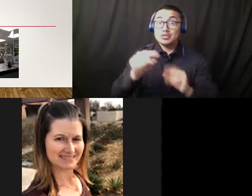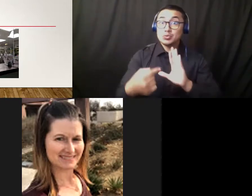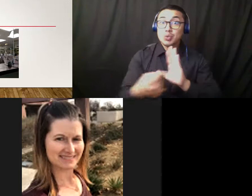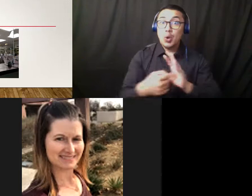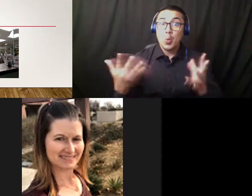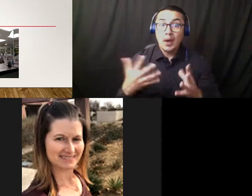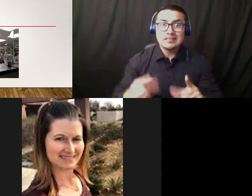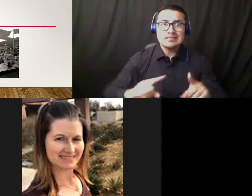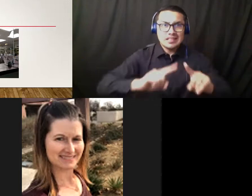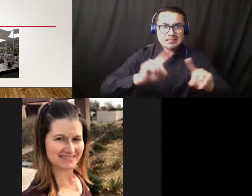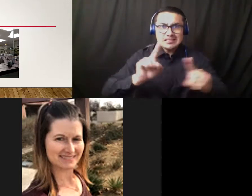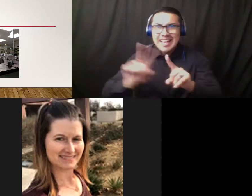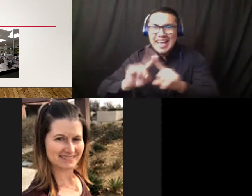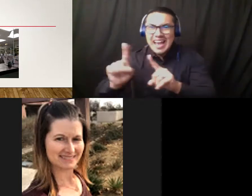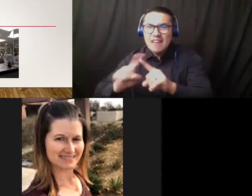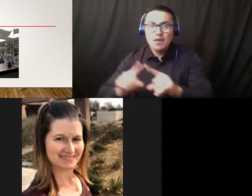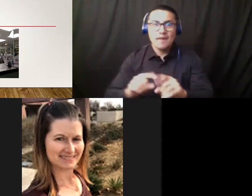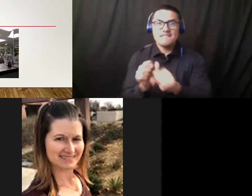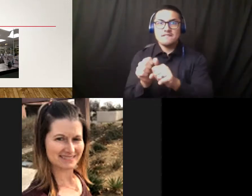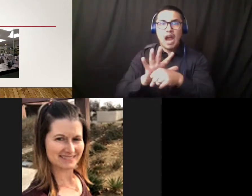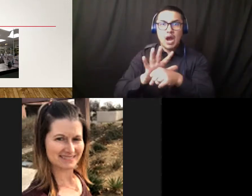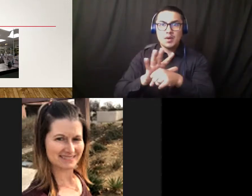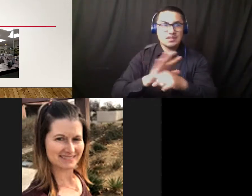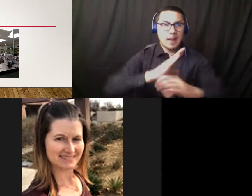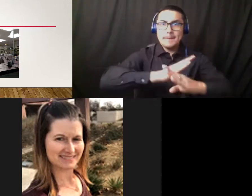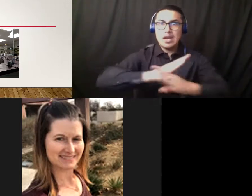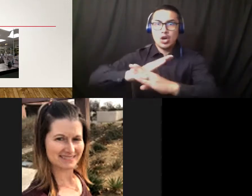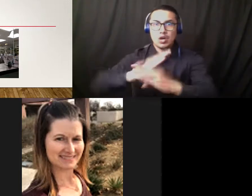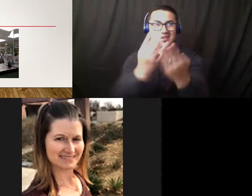virus barriers that we put in place to keep the folks separated